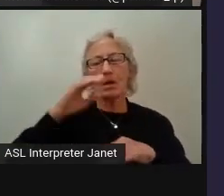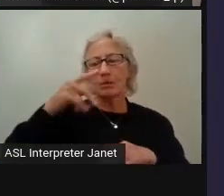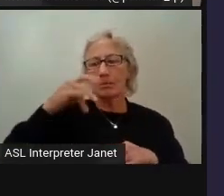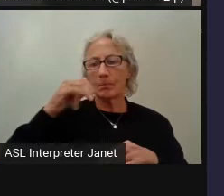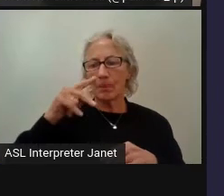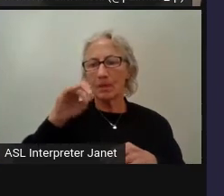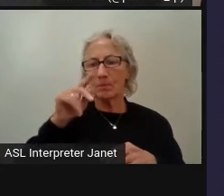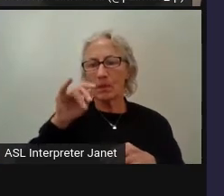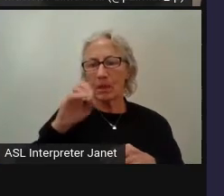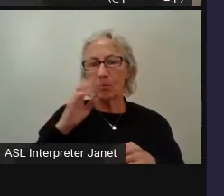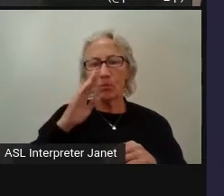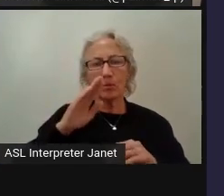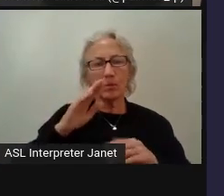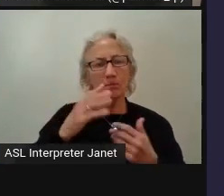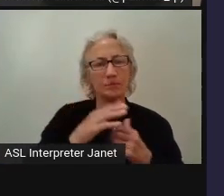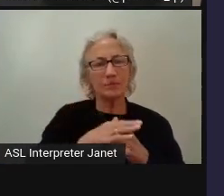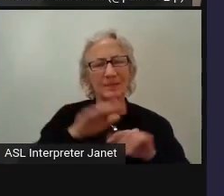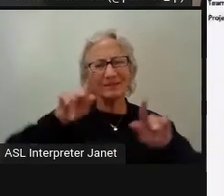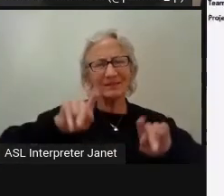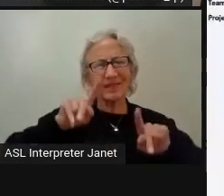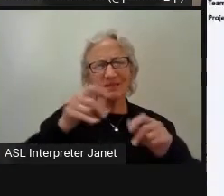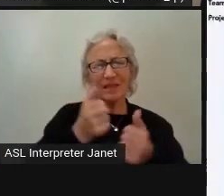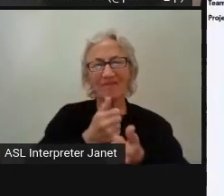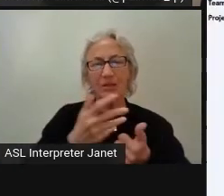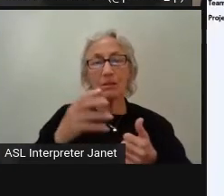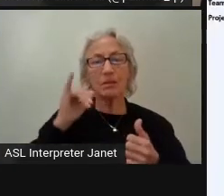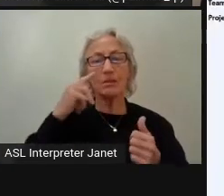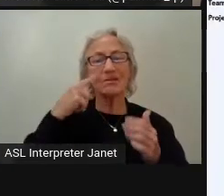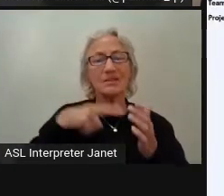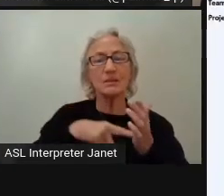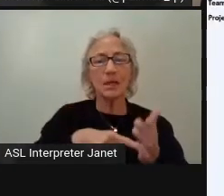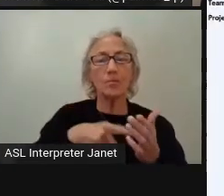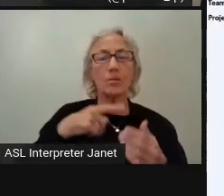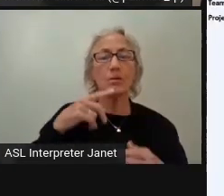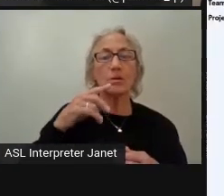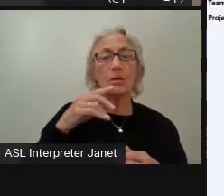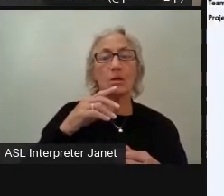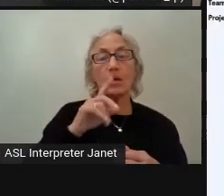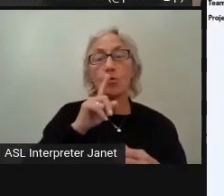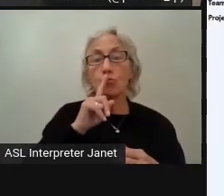not only accessibility, so the more realistic case would look like this.